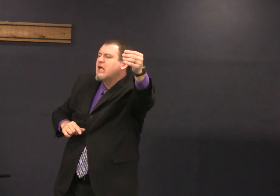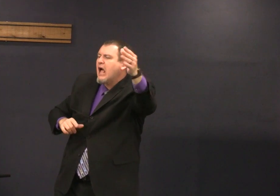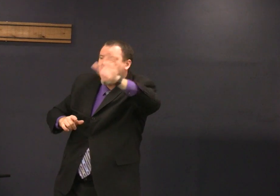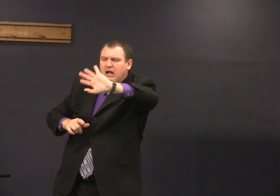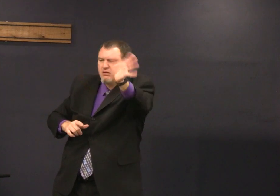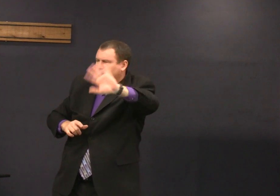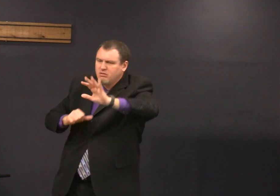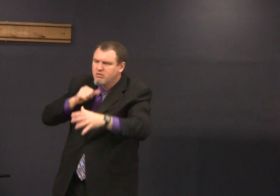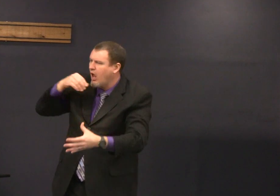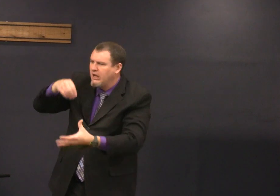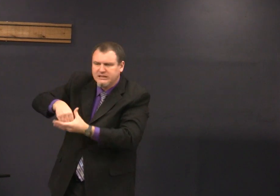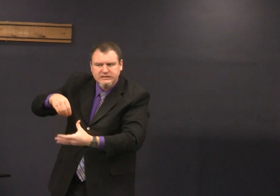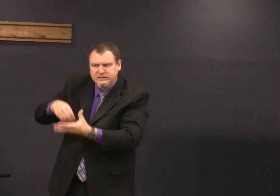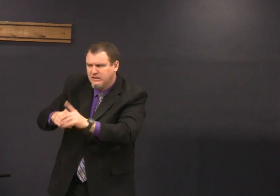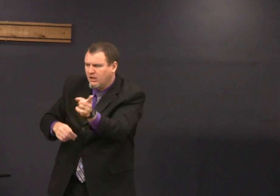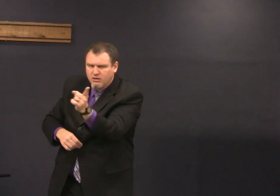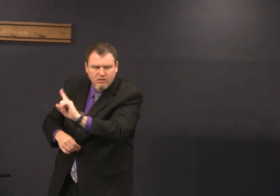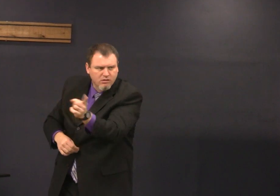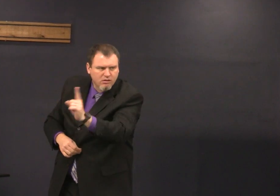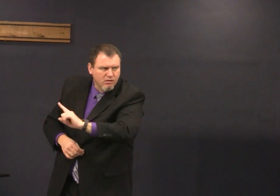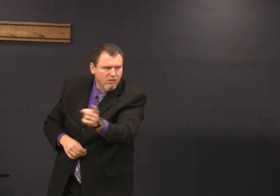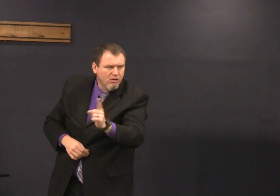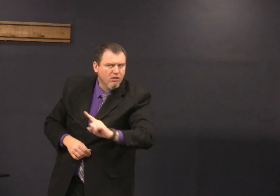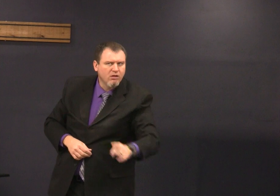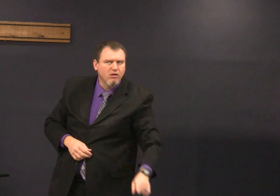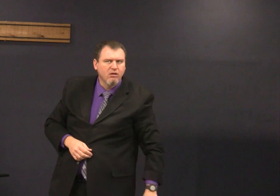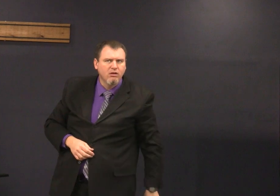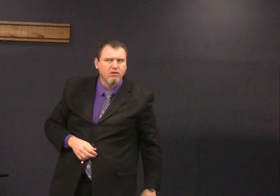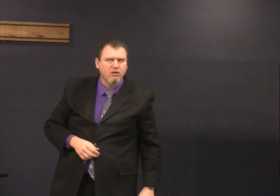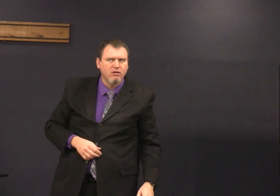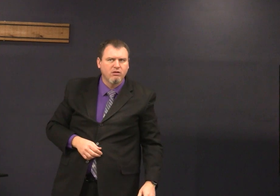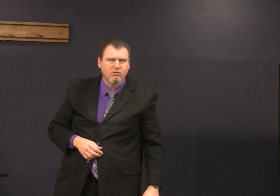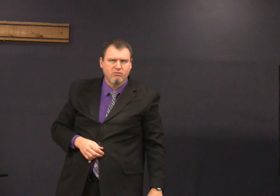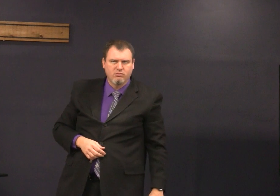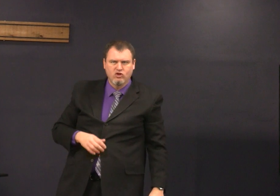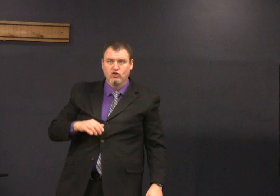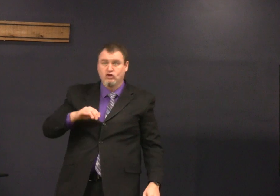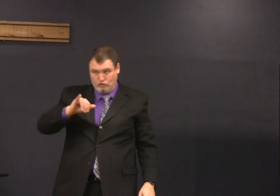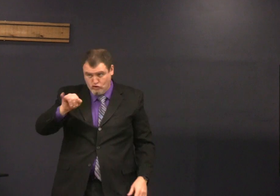Solomon said that the the Gentiles are outside we're not going to speak of them inside here